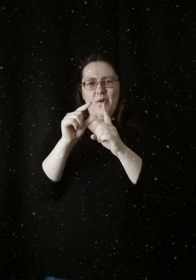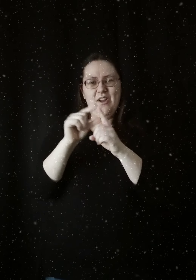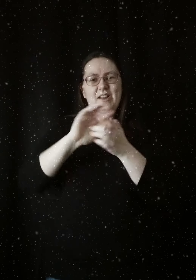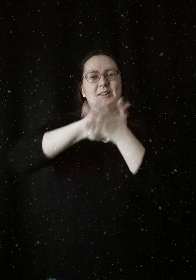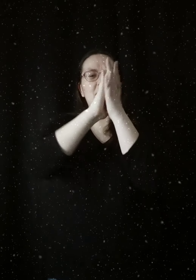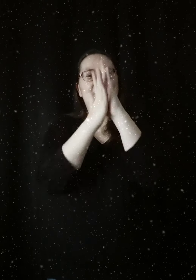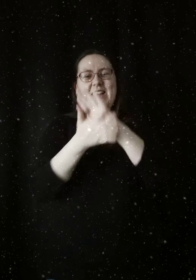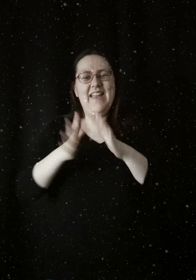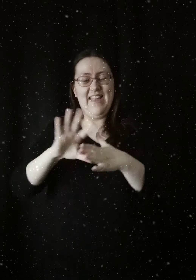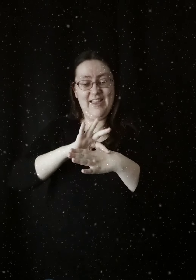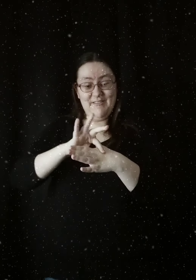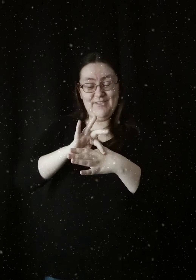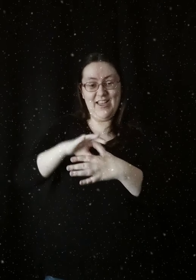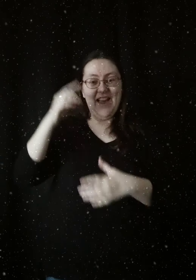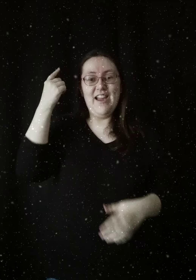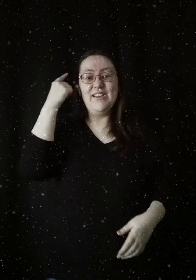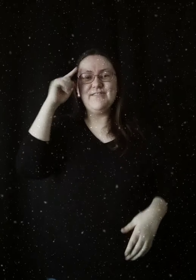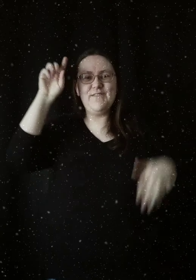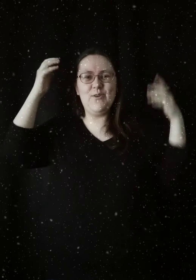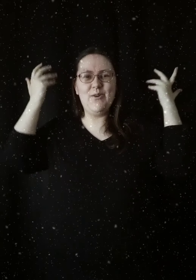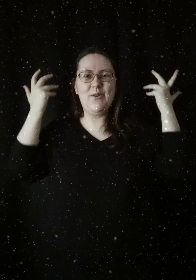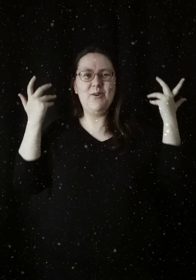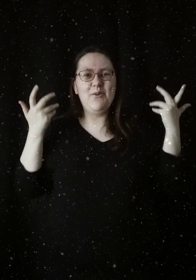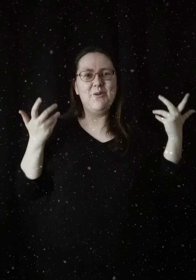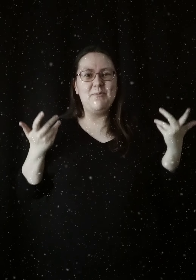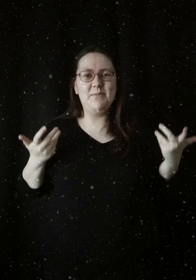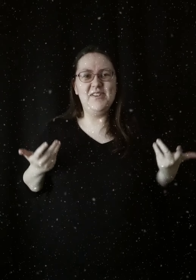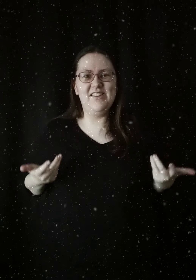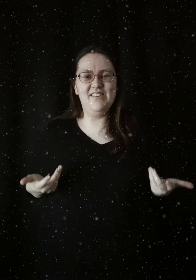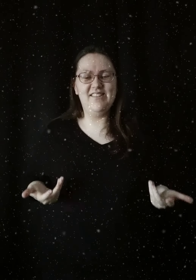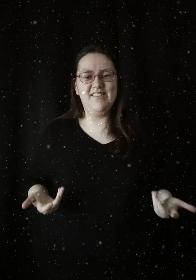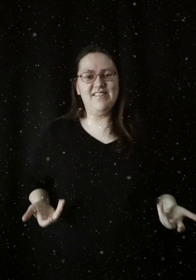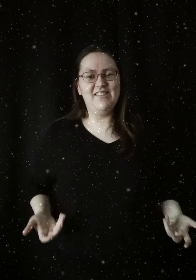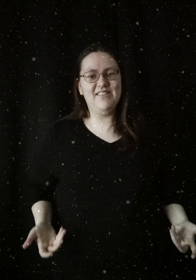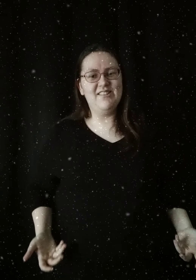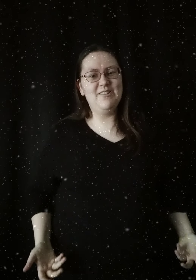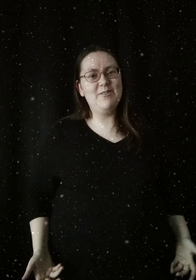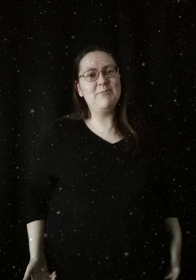The word made flesh for me